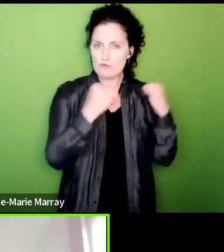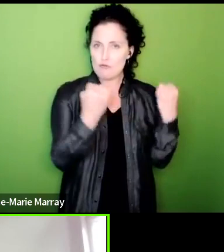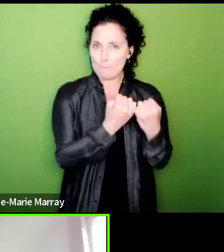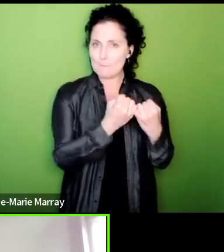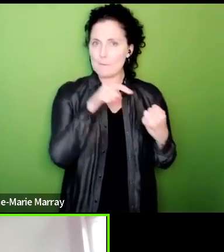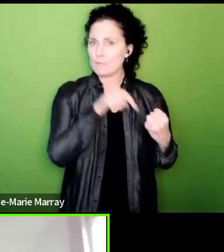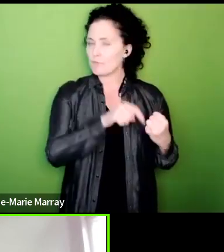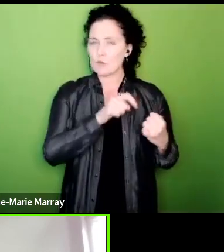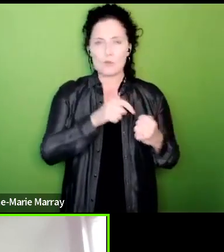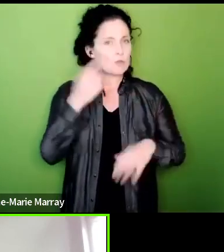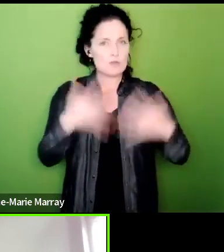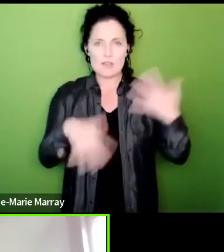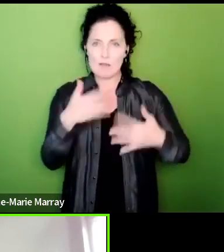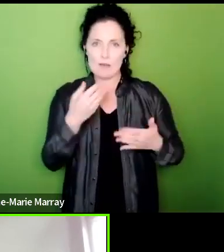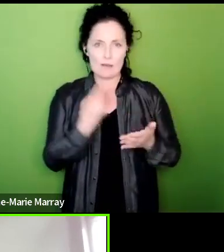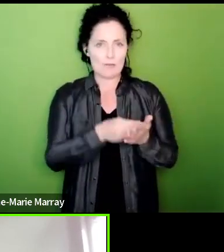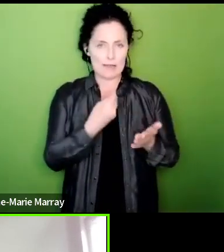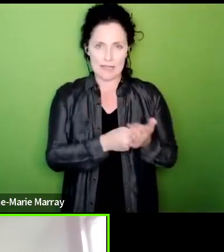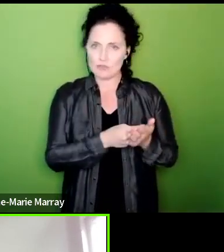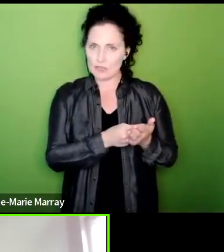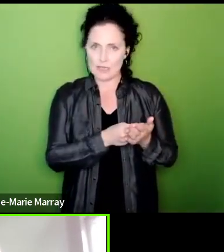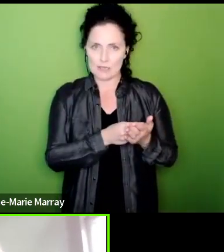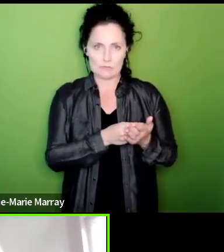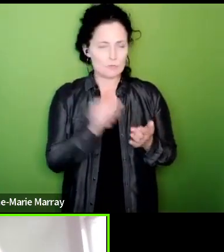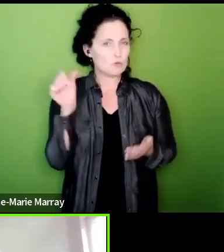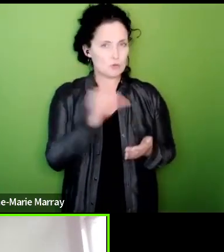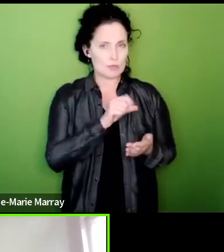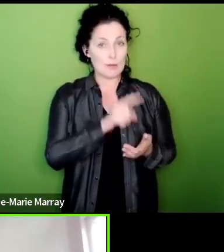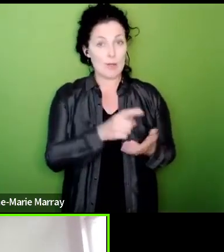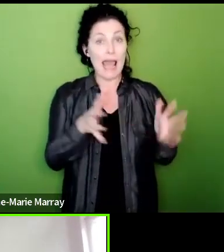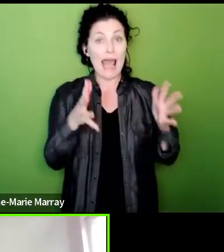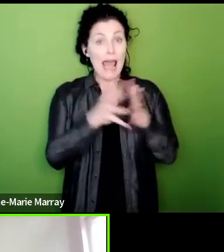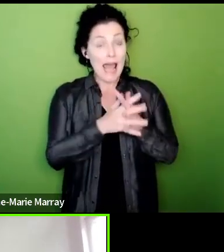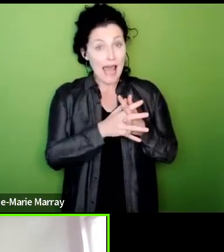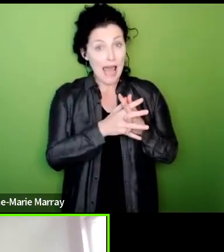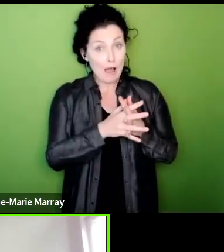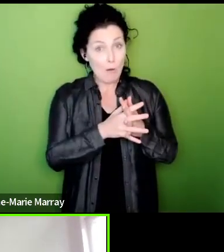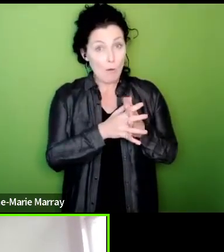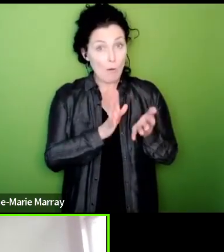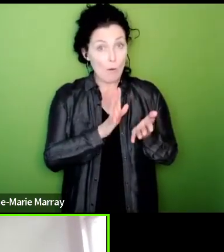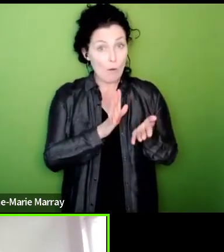the exact means by which we do that will be settled next Friday and any member being